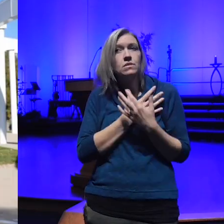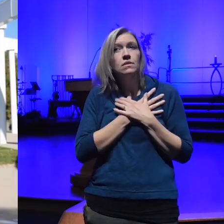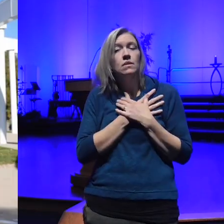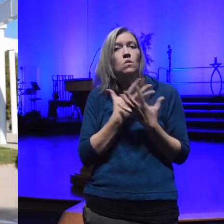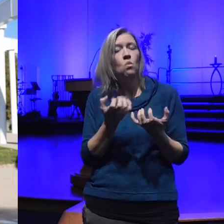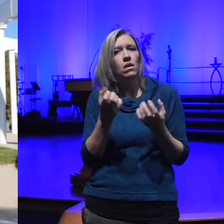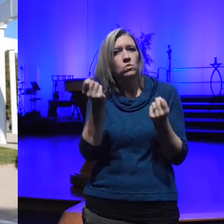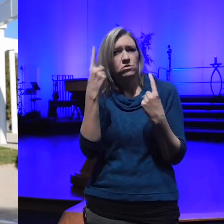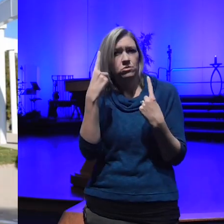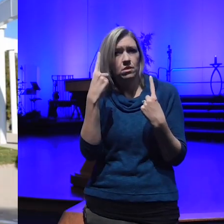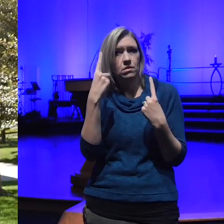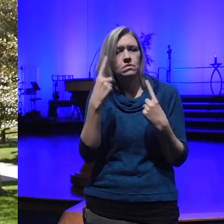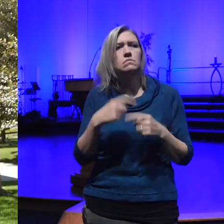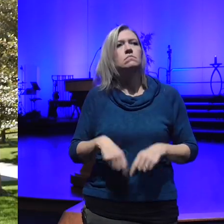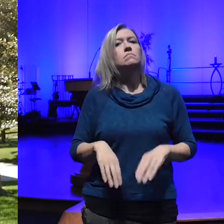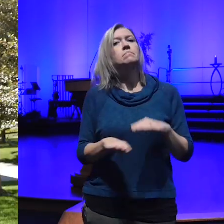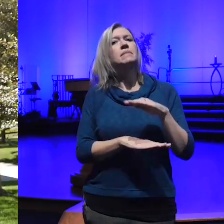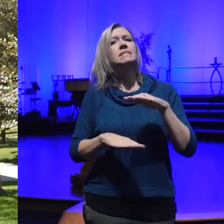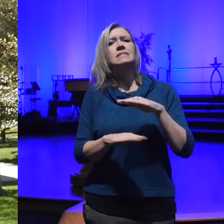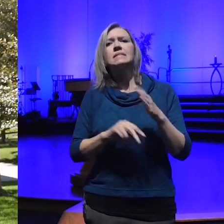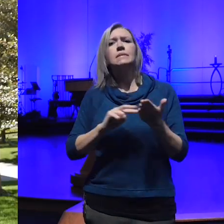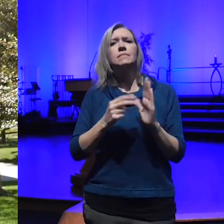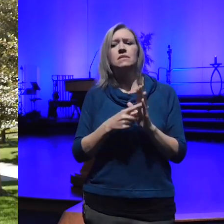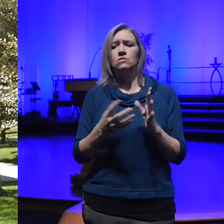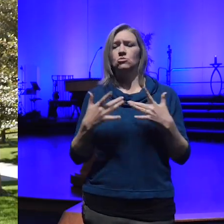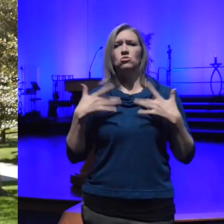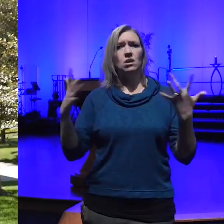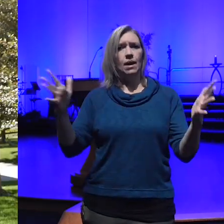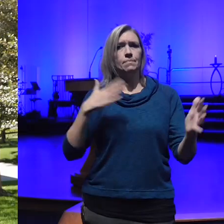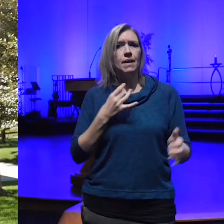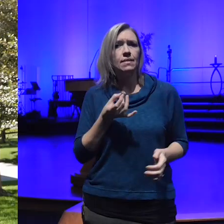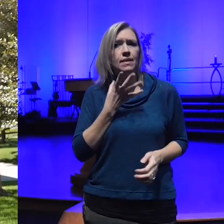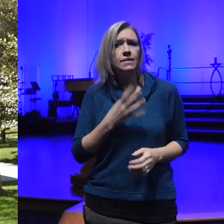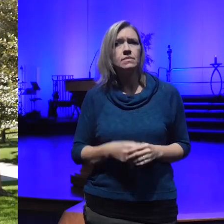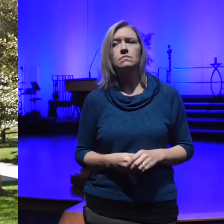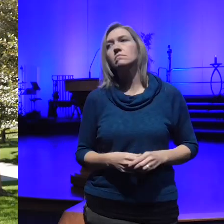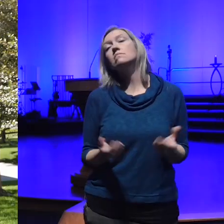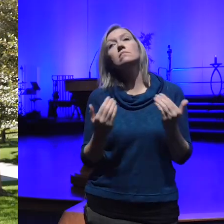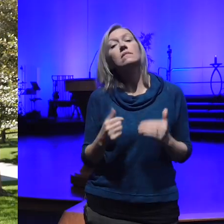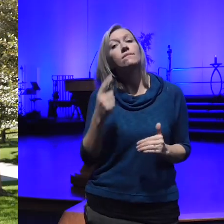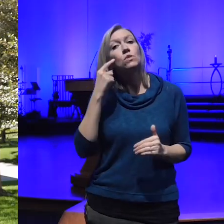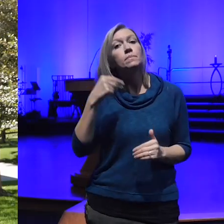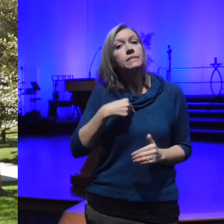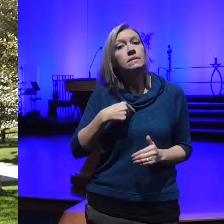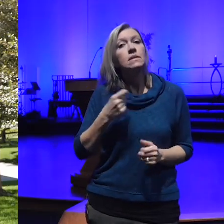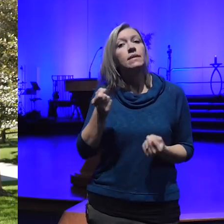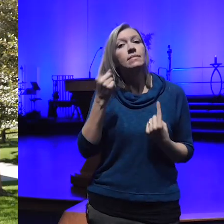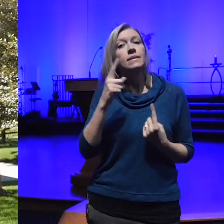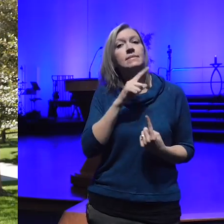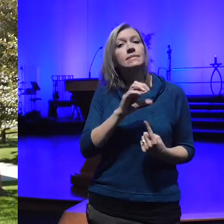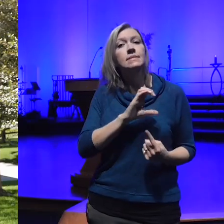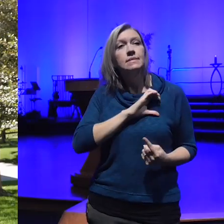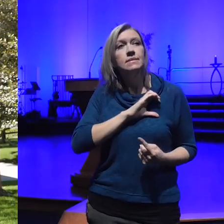that means to shine my light enlightened citizens to me it means really paying attention to what